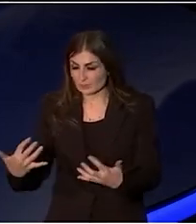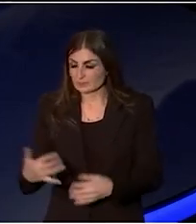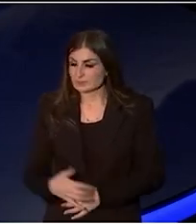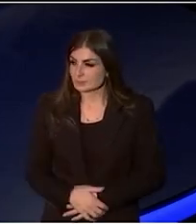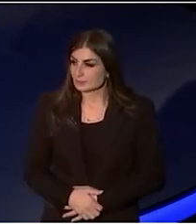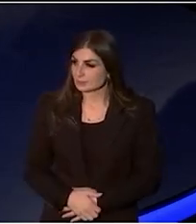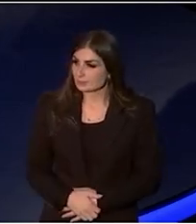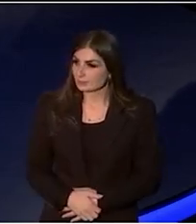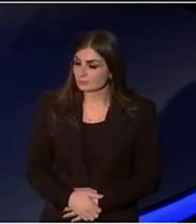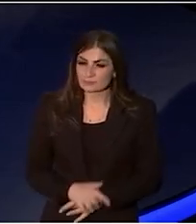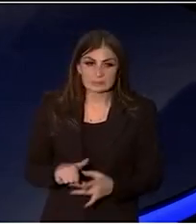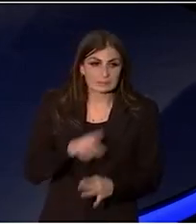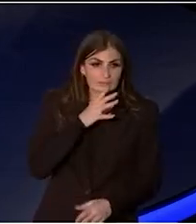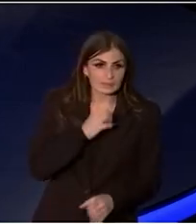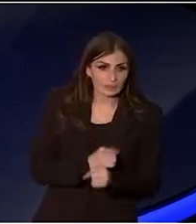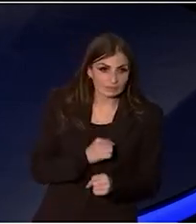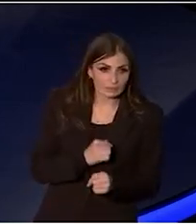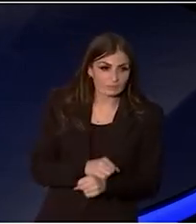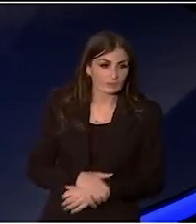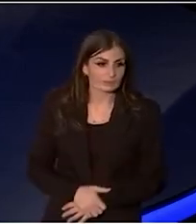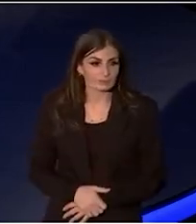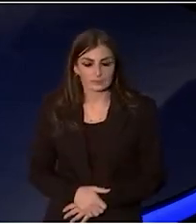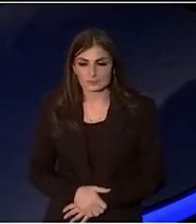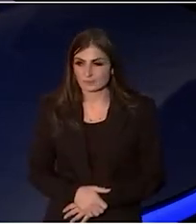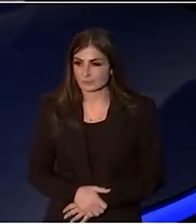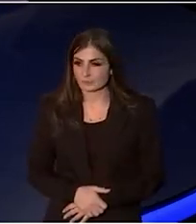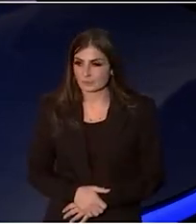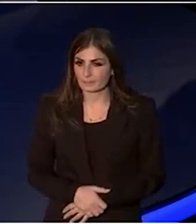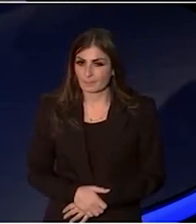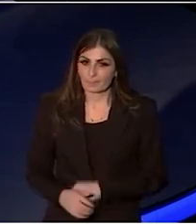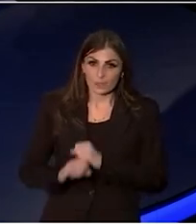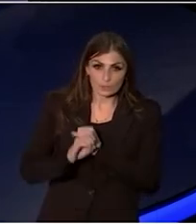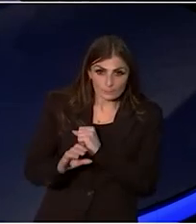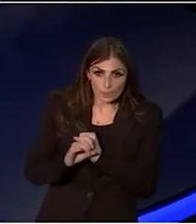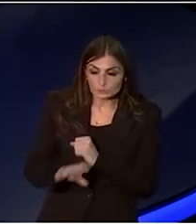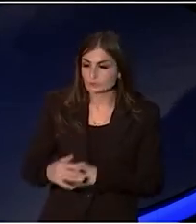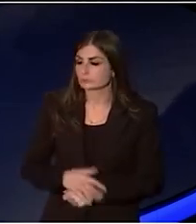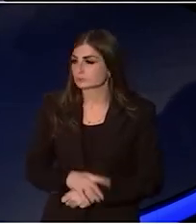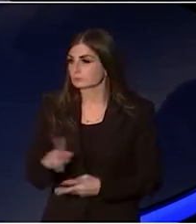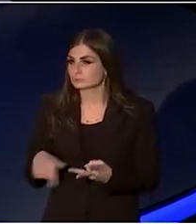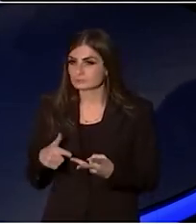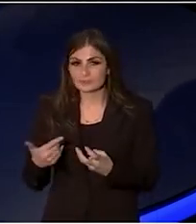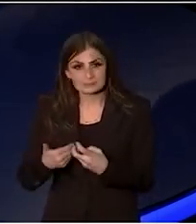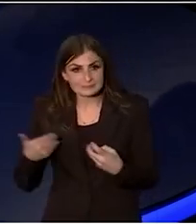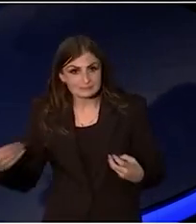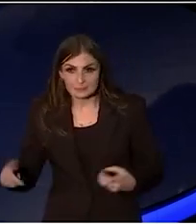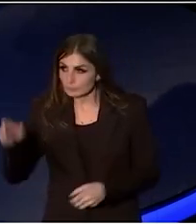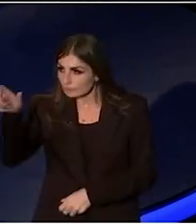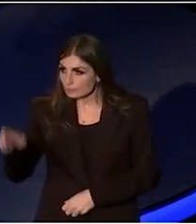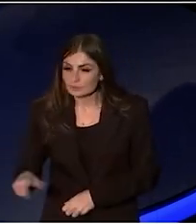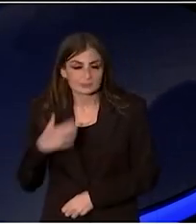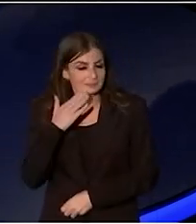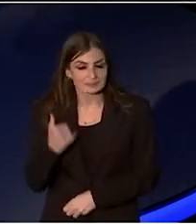whether it's government-funded, whether it's philanthropic or whether it's commercial. And a whole lot of productions are a mixture of all three.